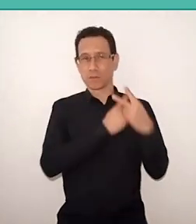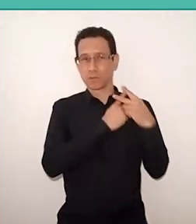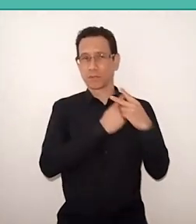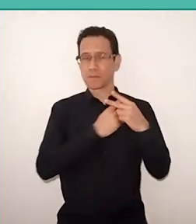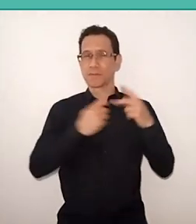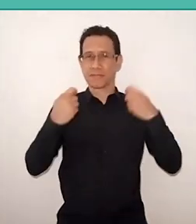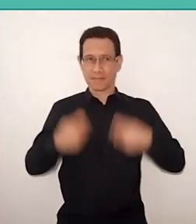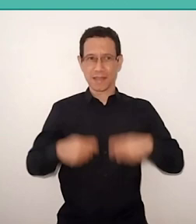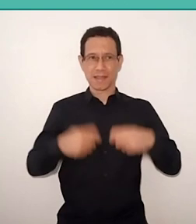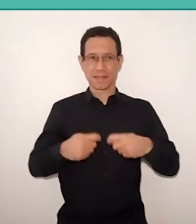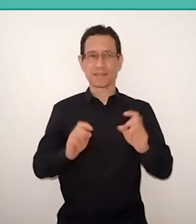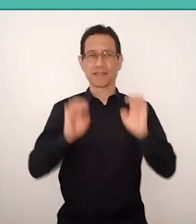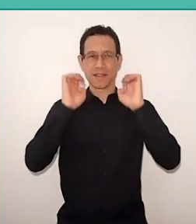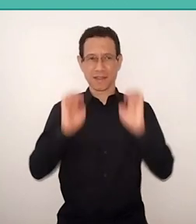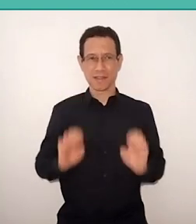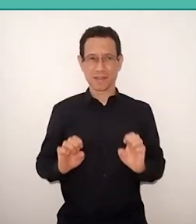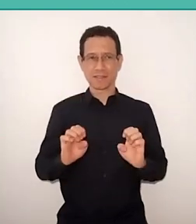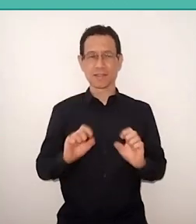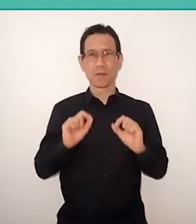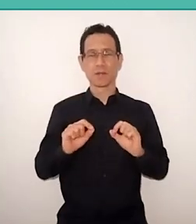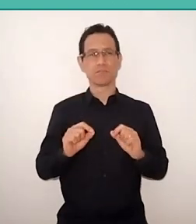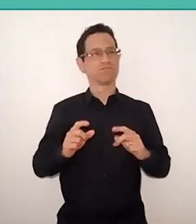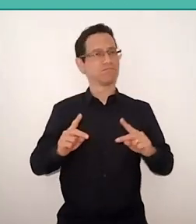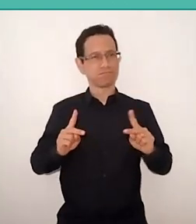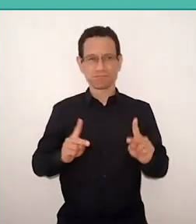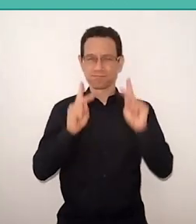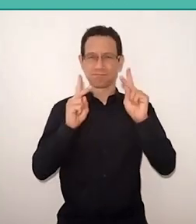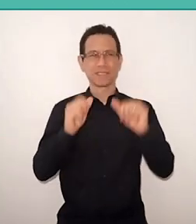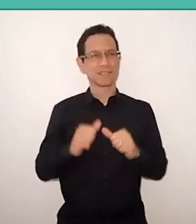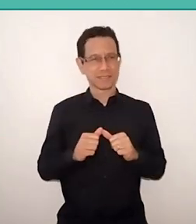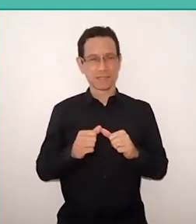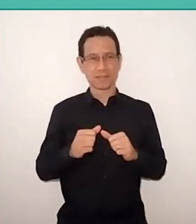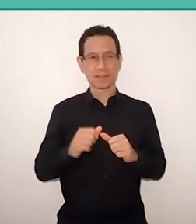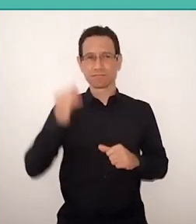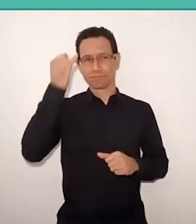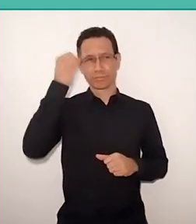Ethics becomes inevitable and your possible transgression